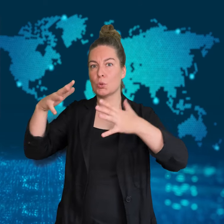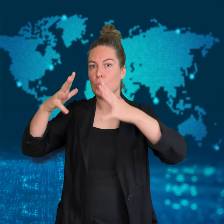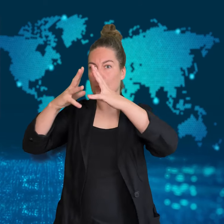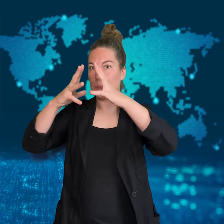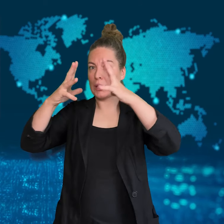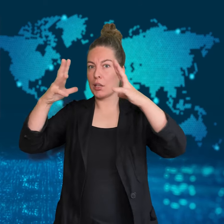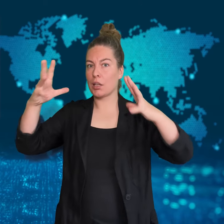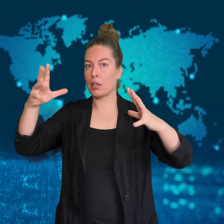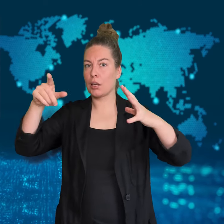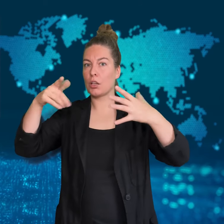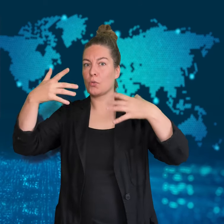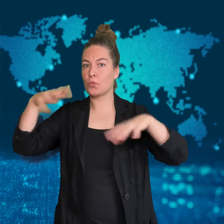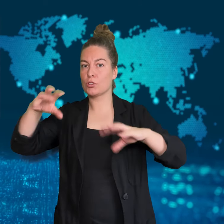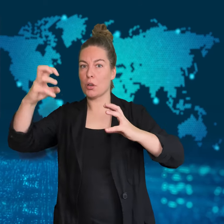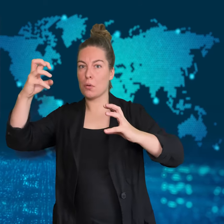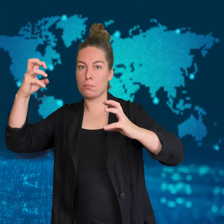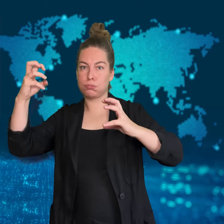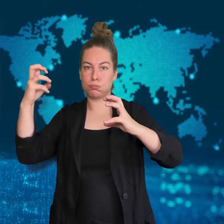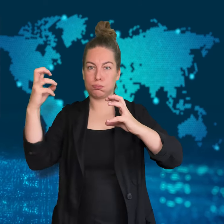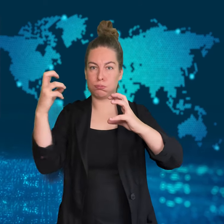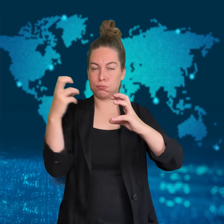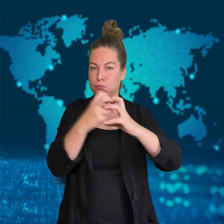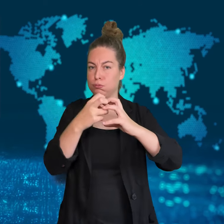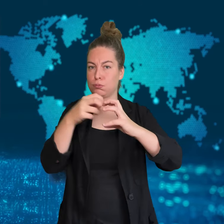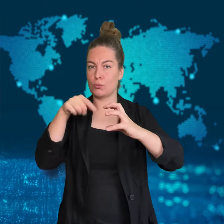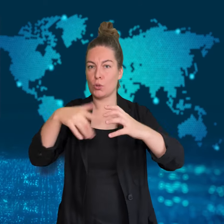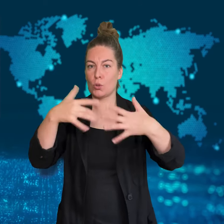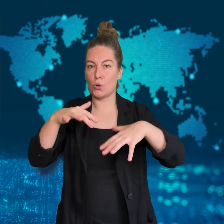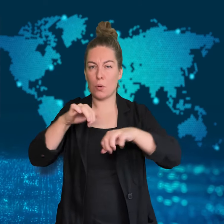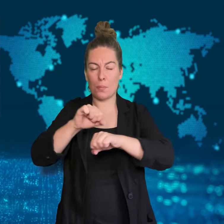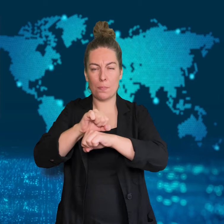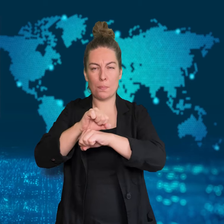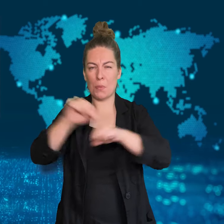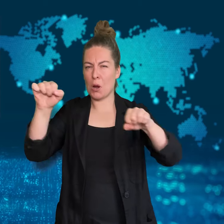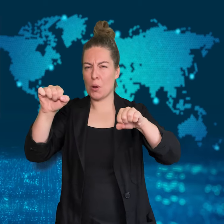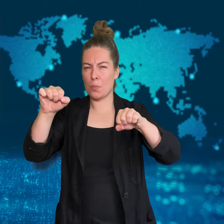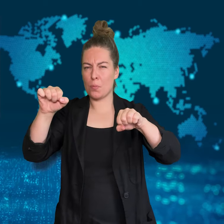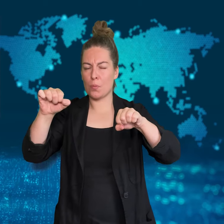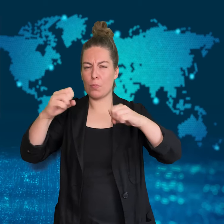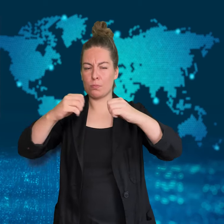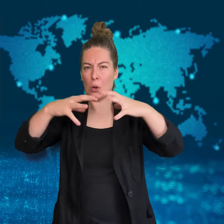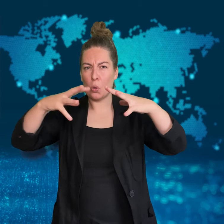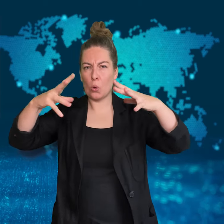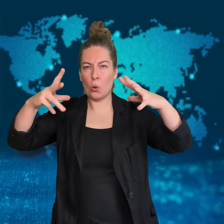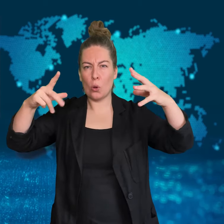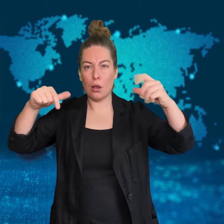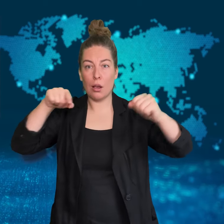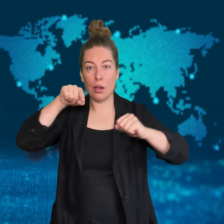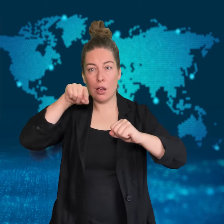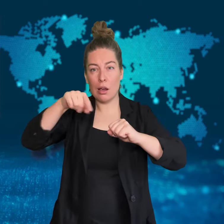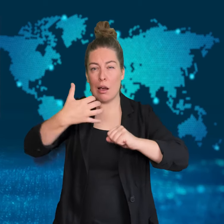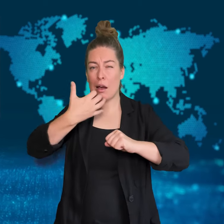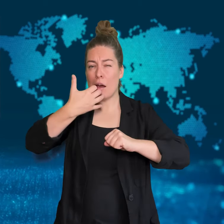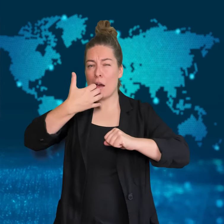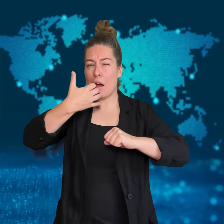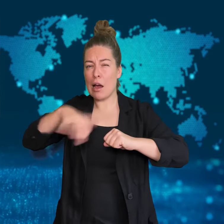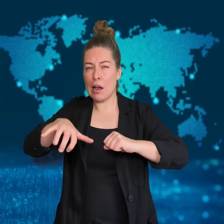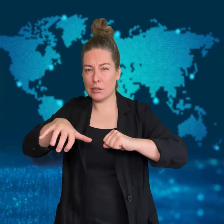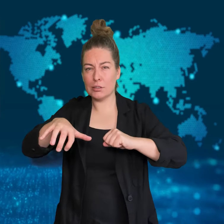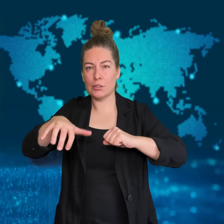a large Mars-sized object crashed into Earth itself.